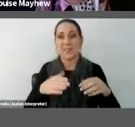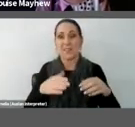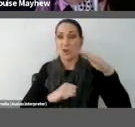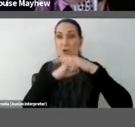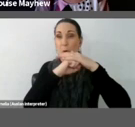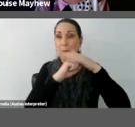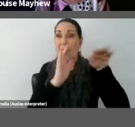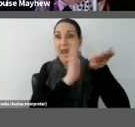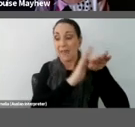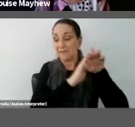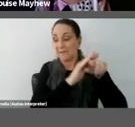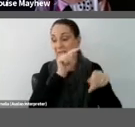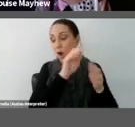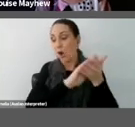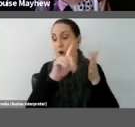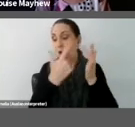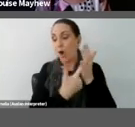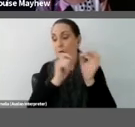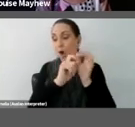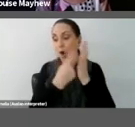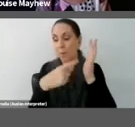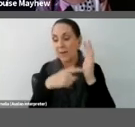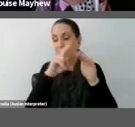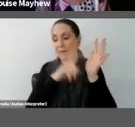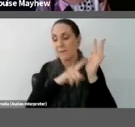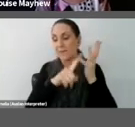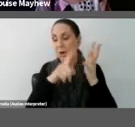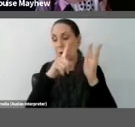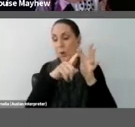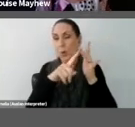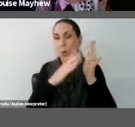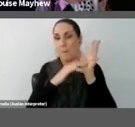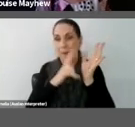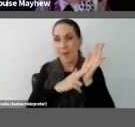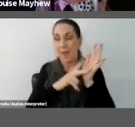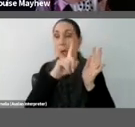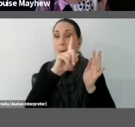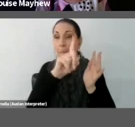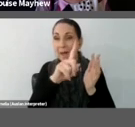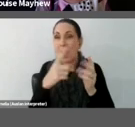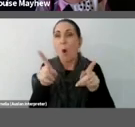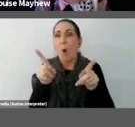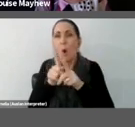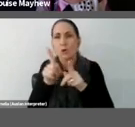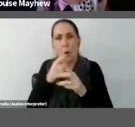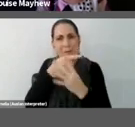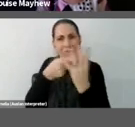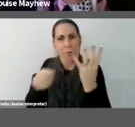Herbert Flugelman but was actually done by a four person collective called